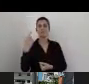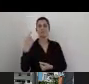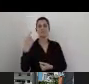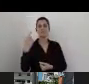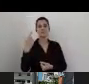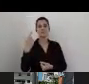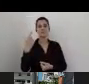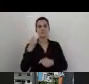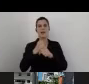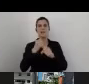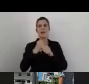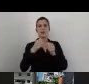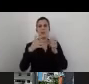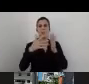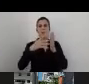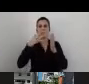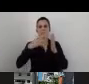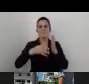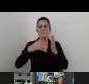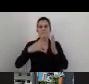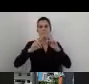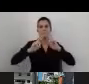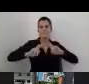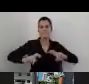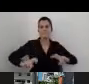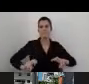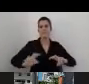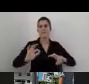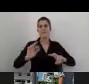analysis, and evaluation from this big campus.